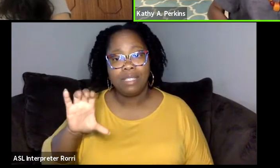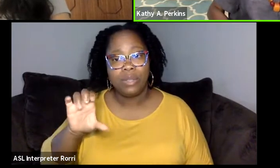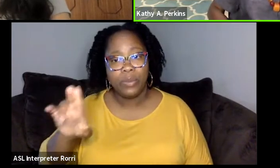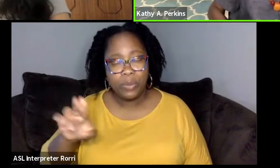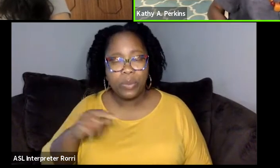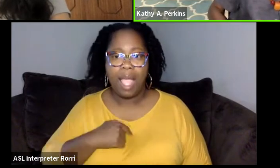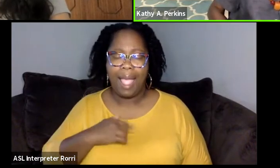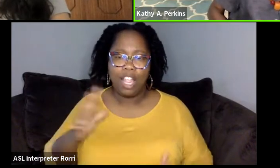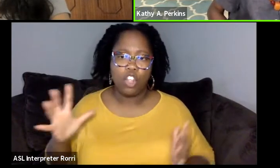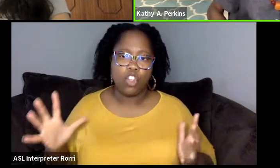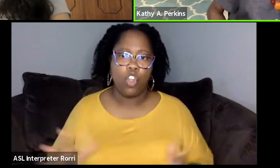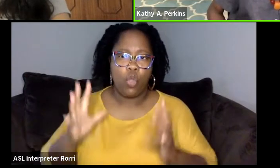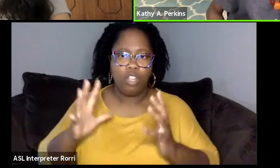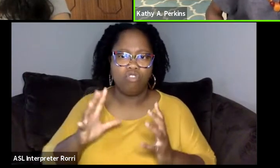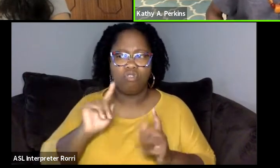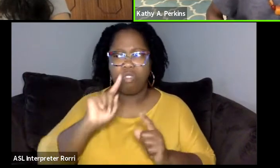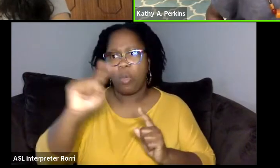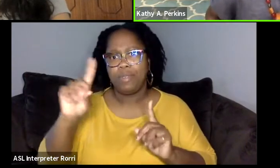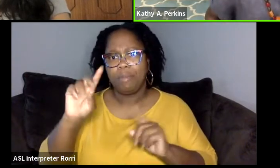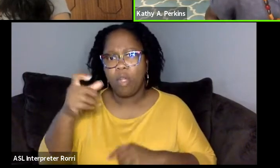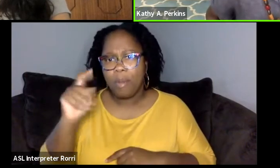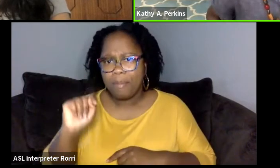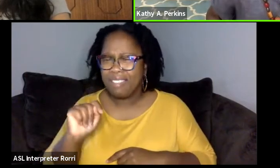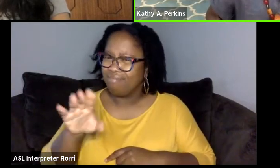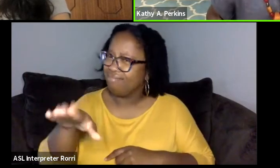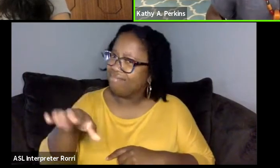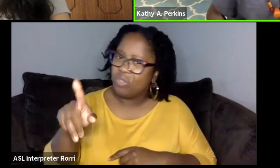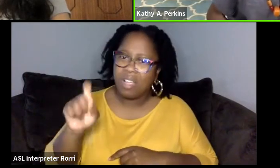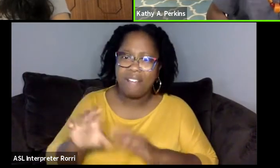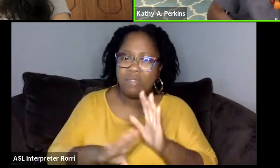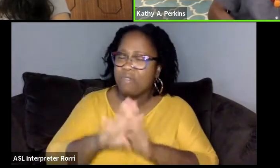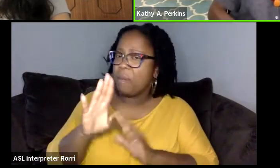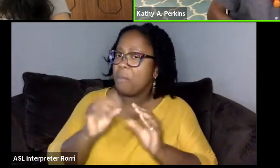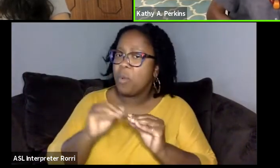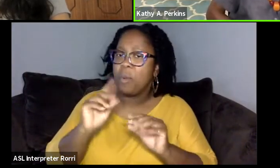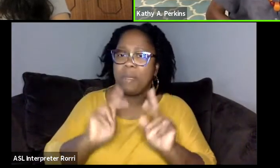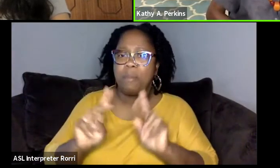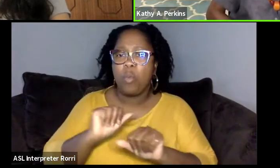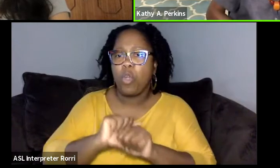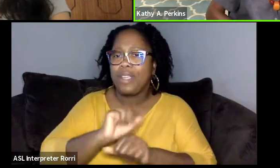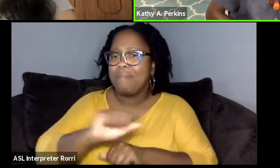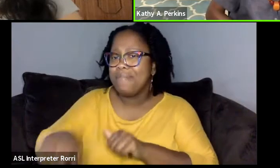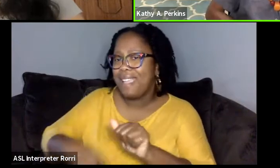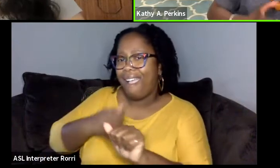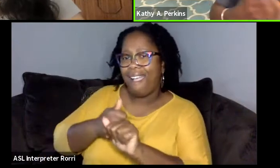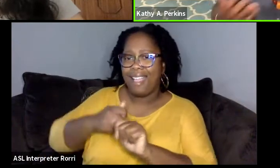we have to develop more people behind the scenes. So, yeah.